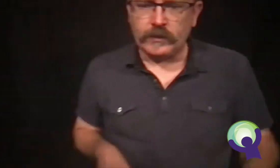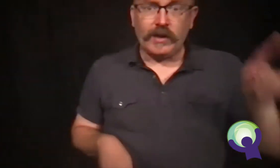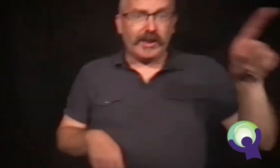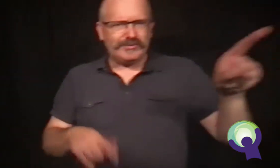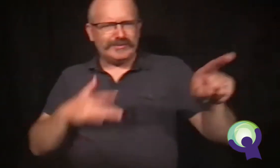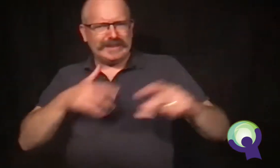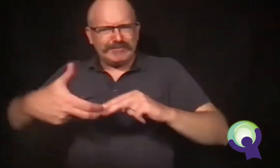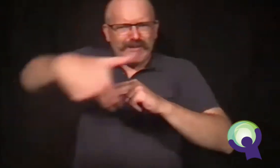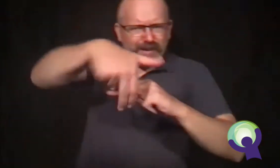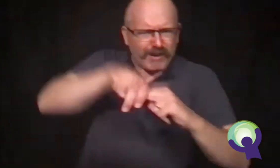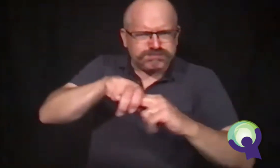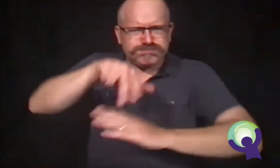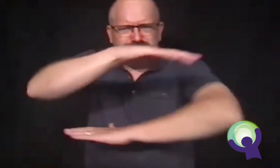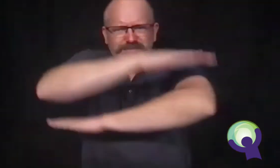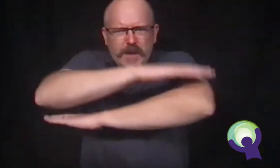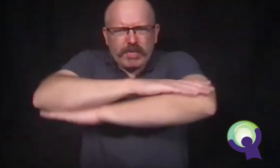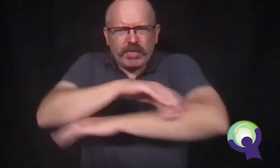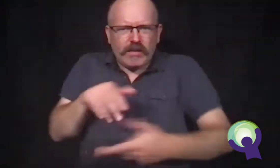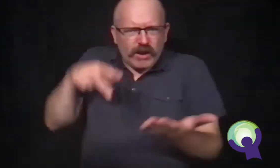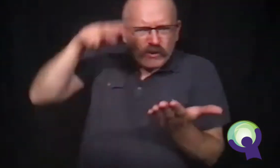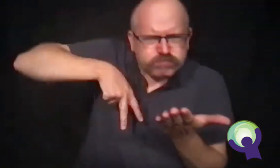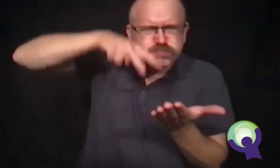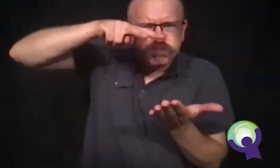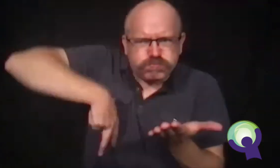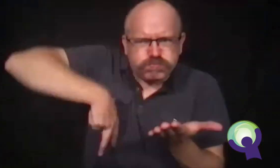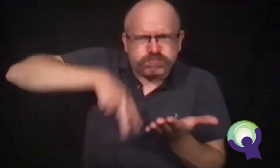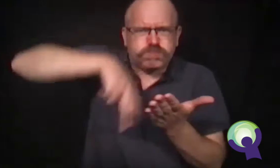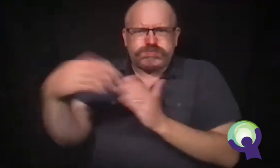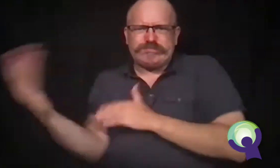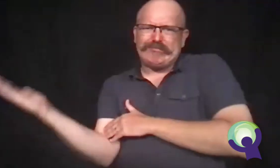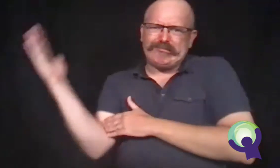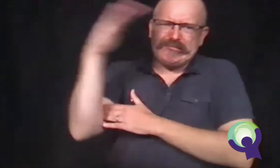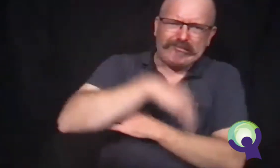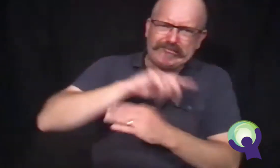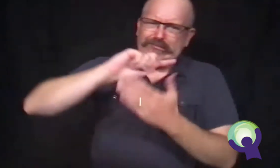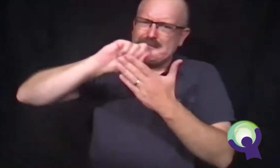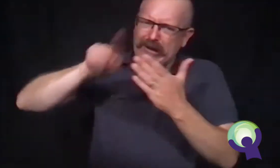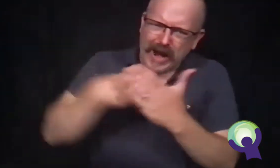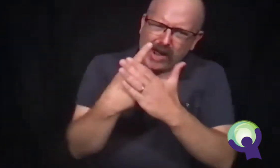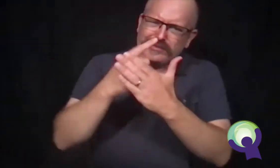and all the times he sat at the table for hours looking over so many books.